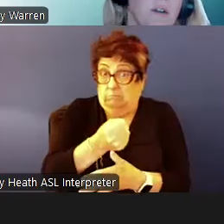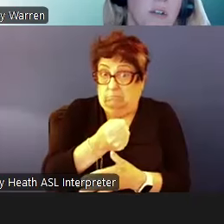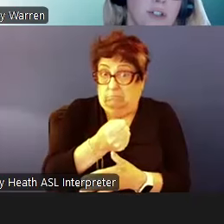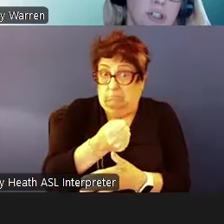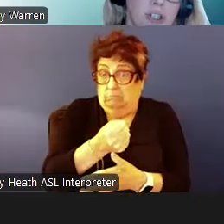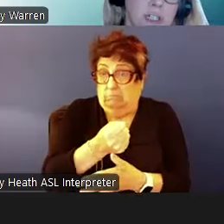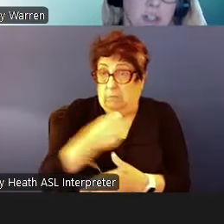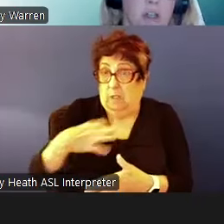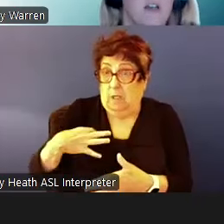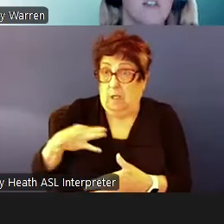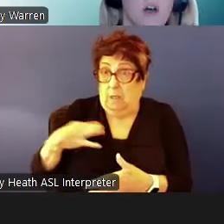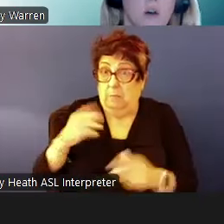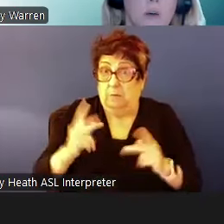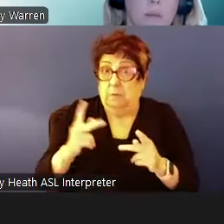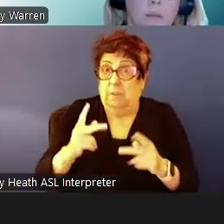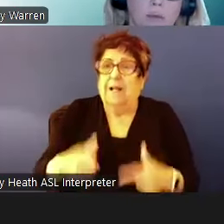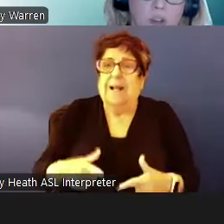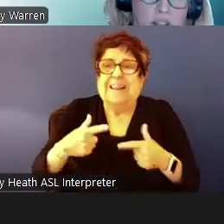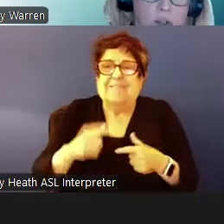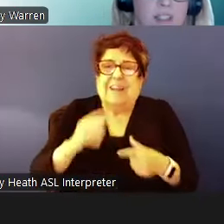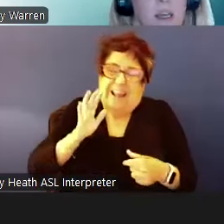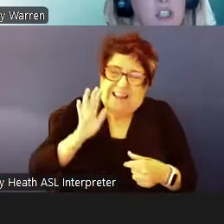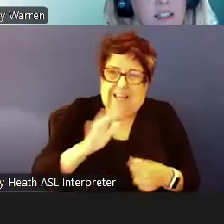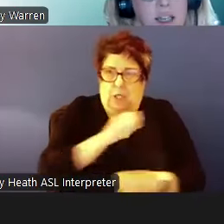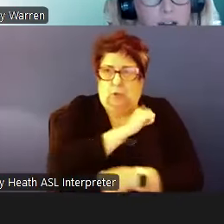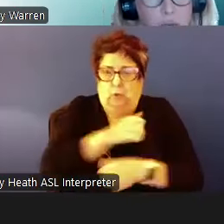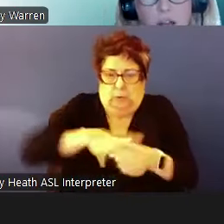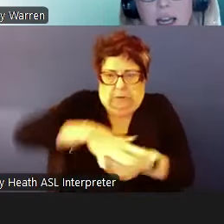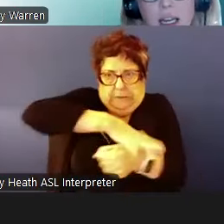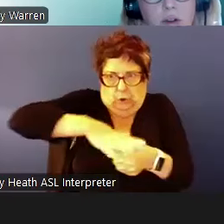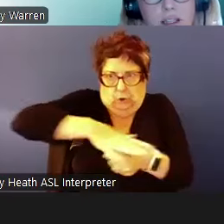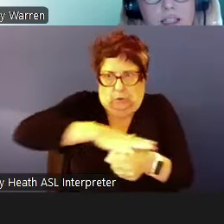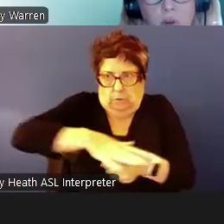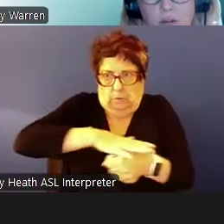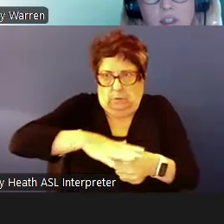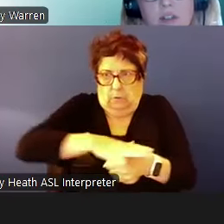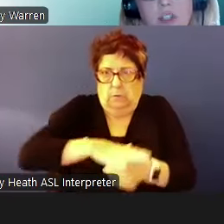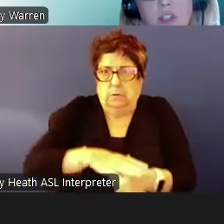within their jurisdiction. Through this notice PHAs cannot apply any residency preferences to